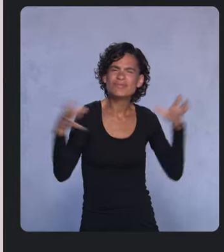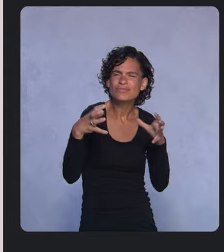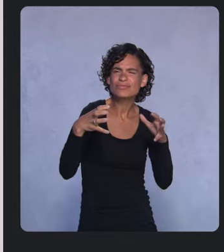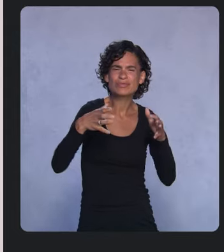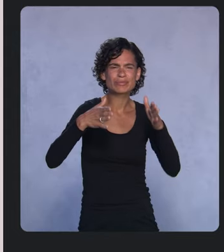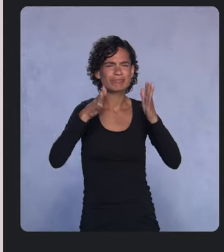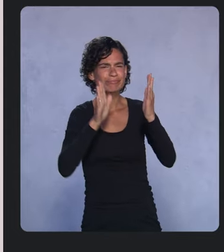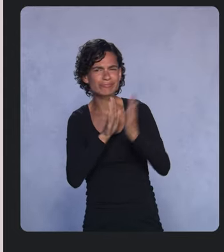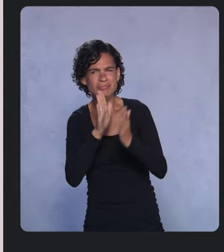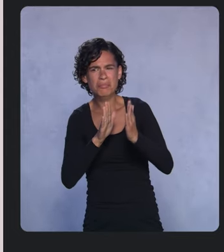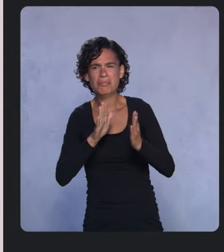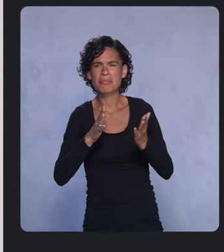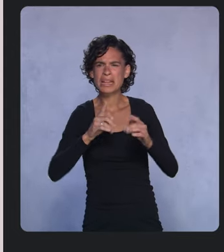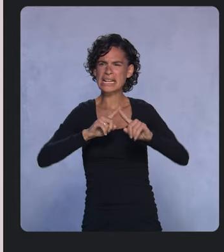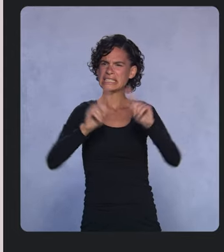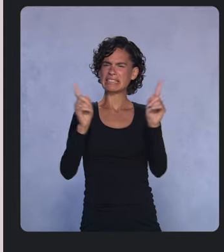I’m glad we get to get together virtually.